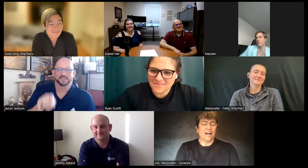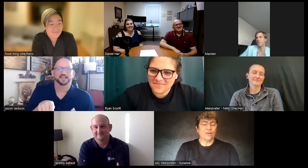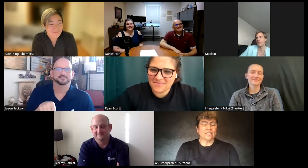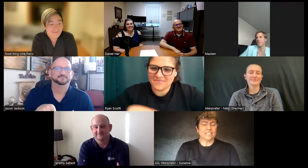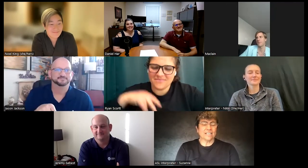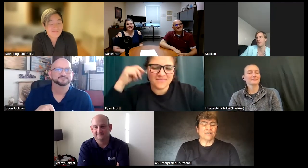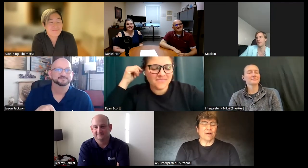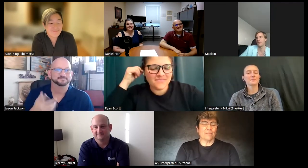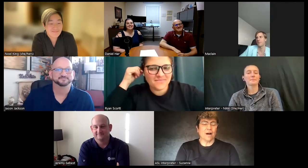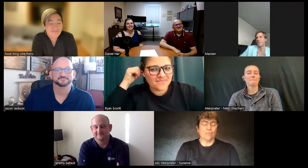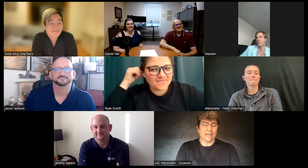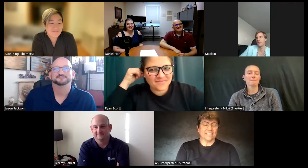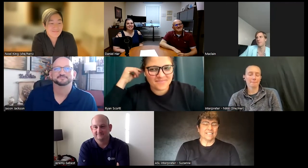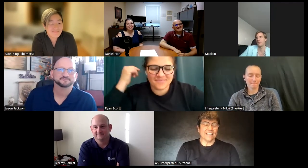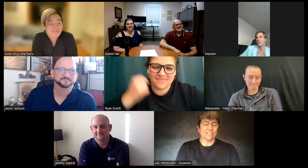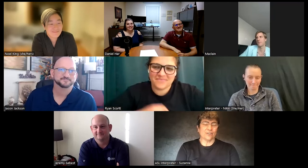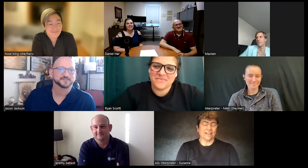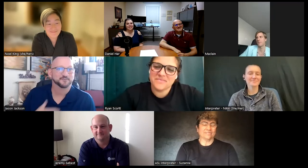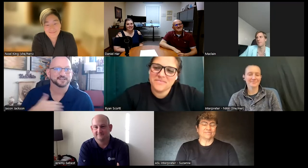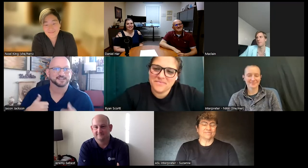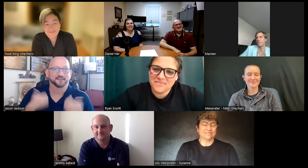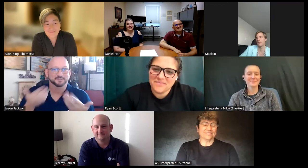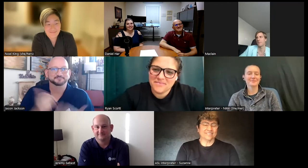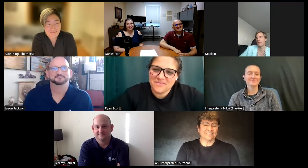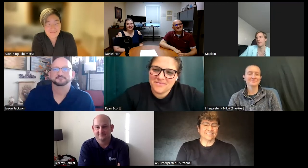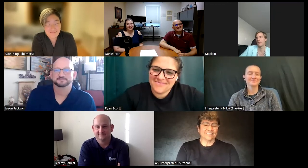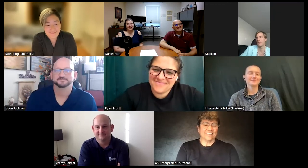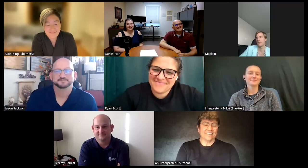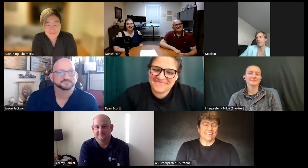I always think of my mom when I see that train